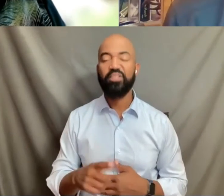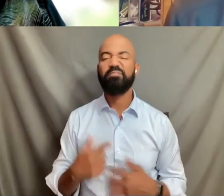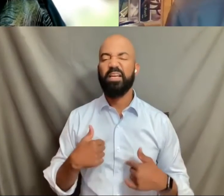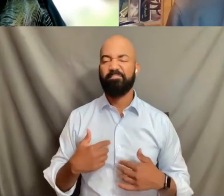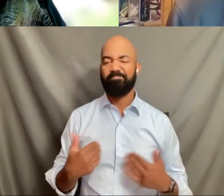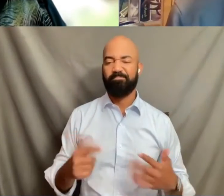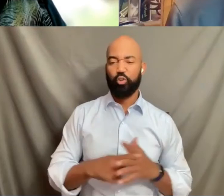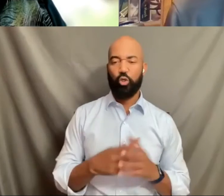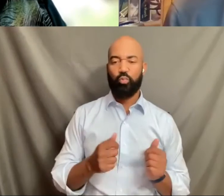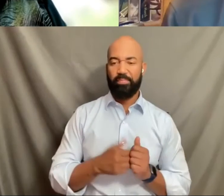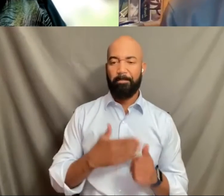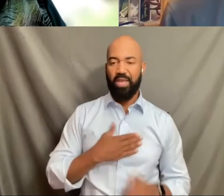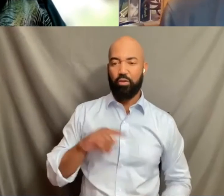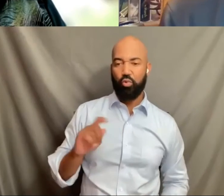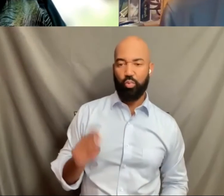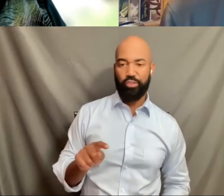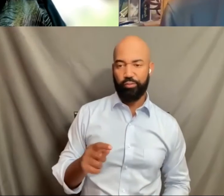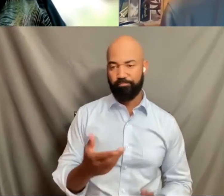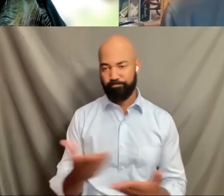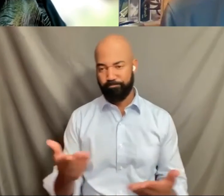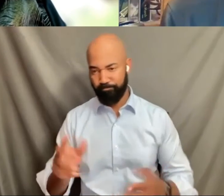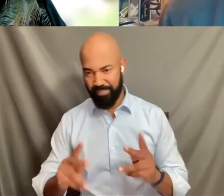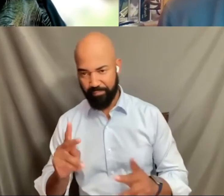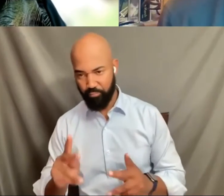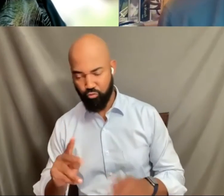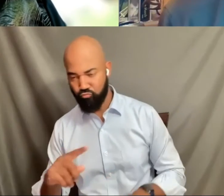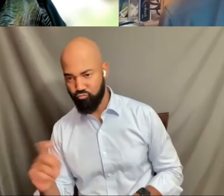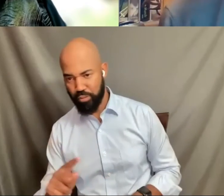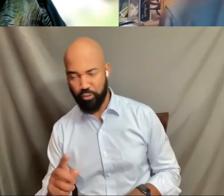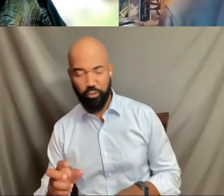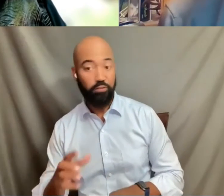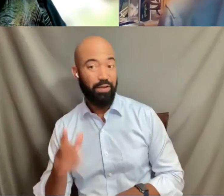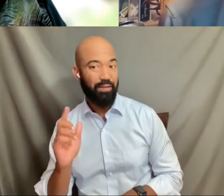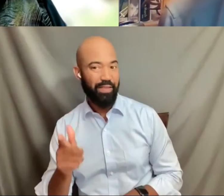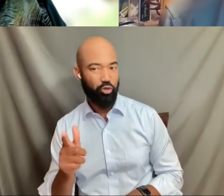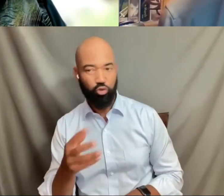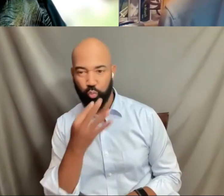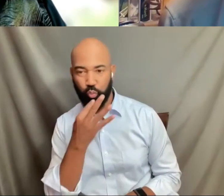I did not understand the logic behind